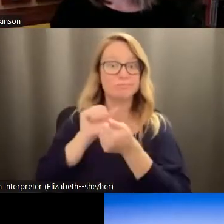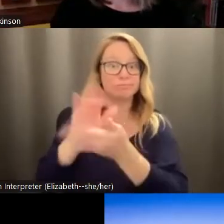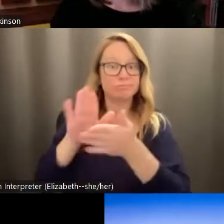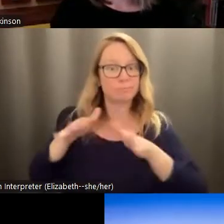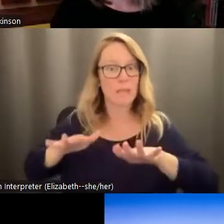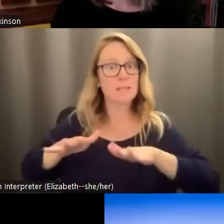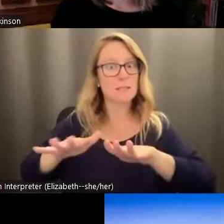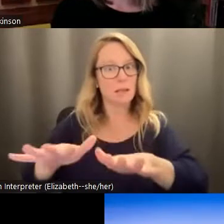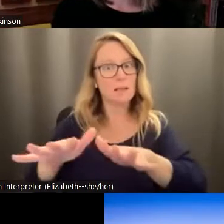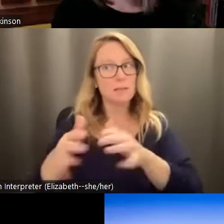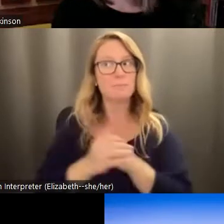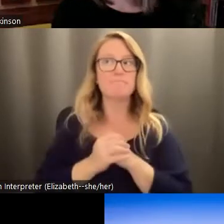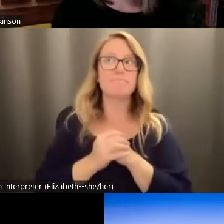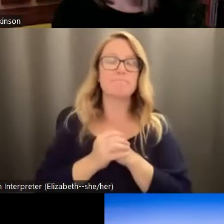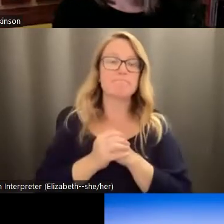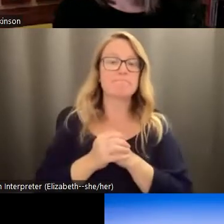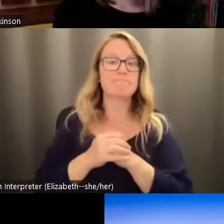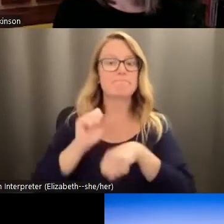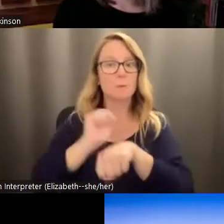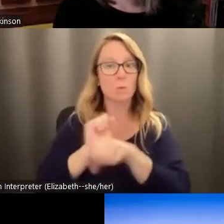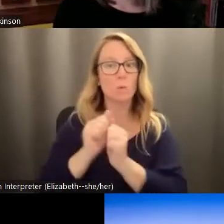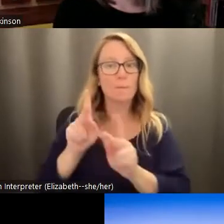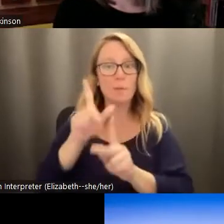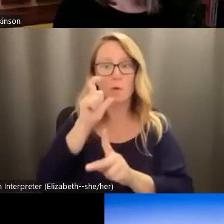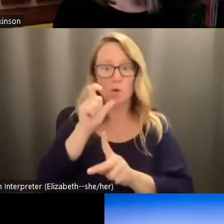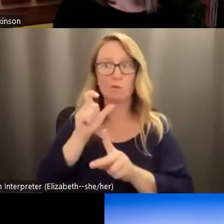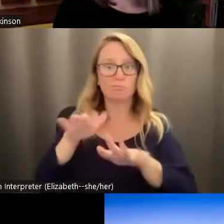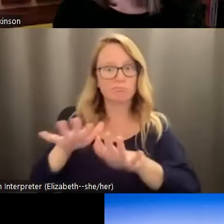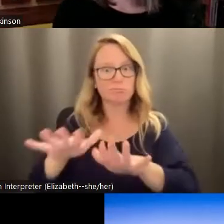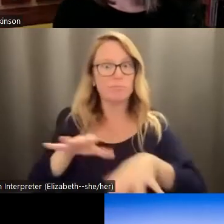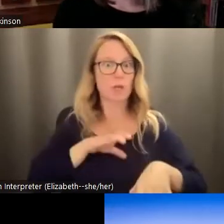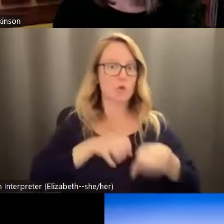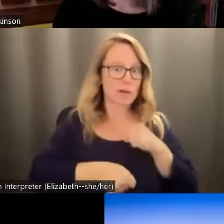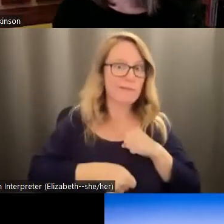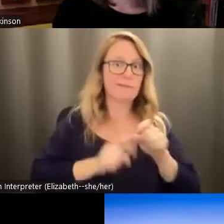and and forms of grief that come not only with environmental